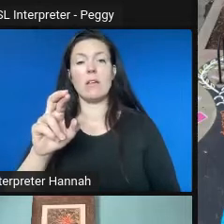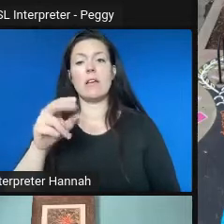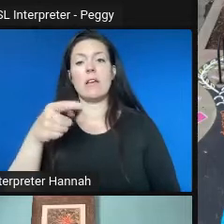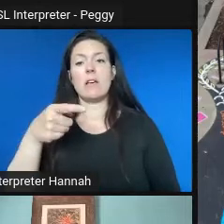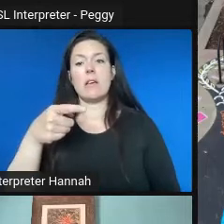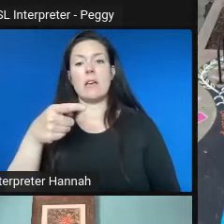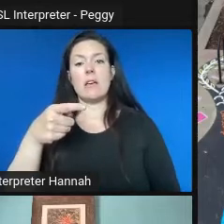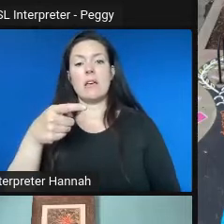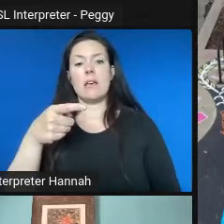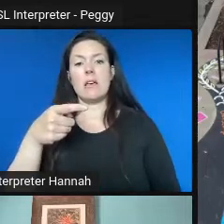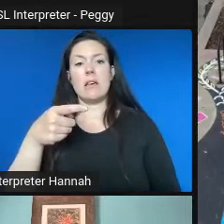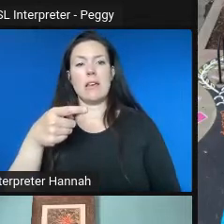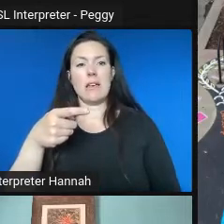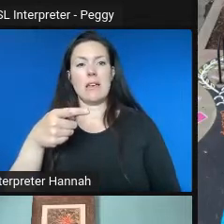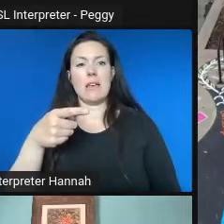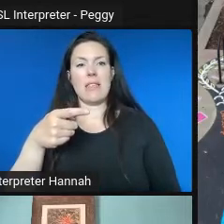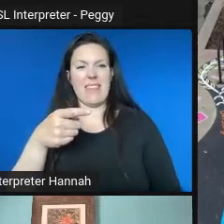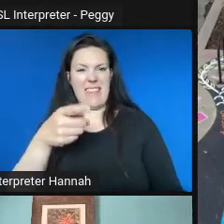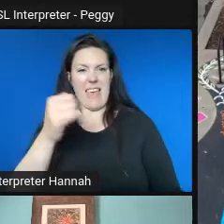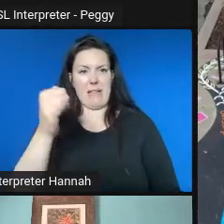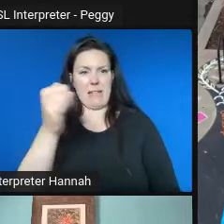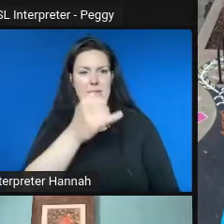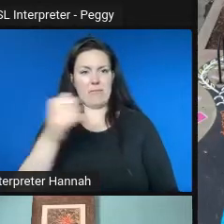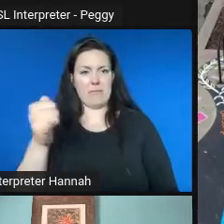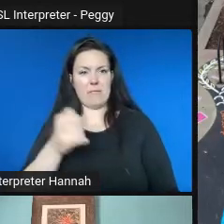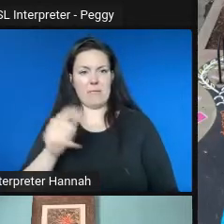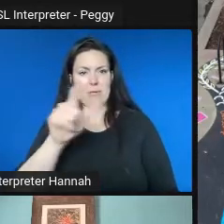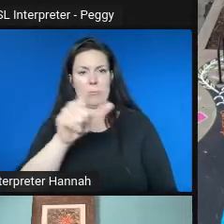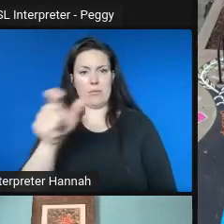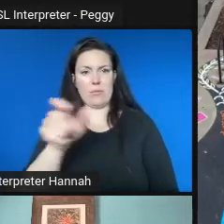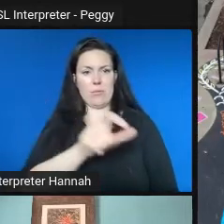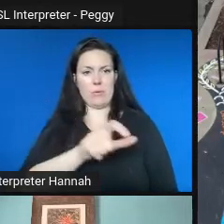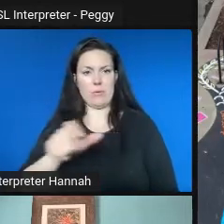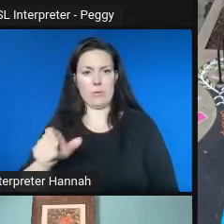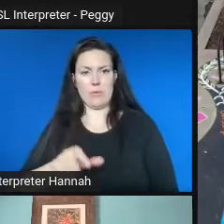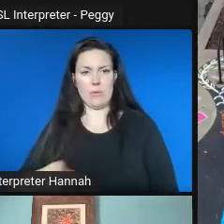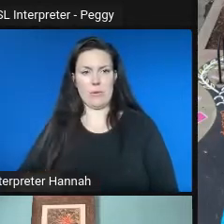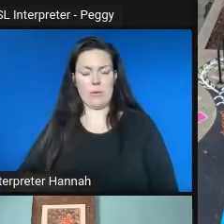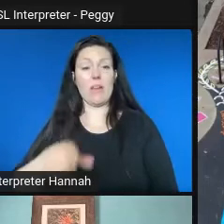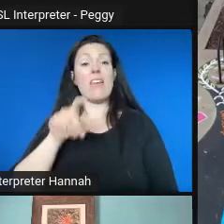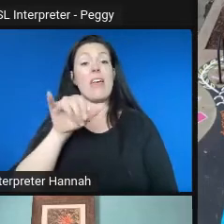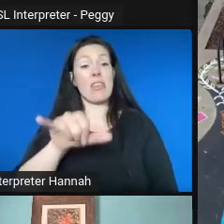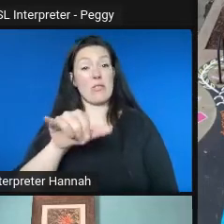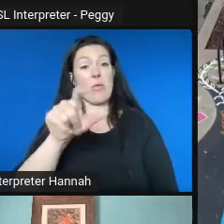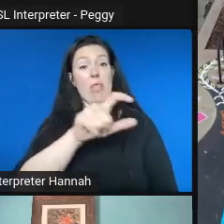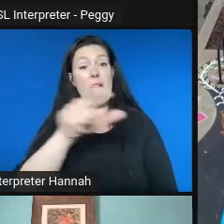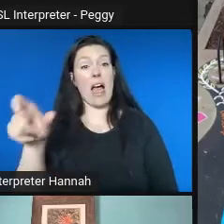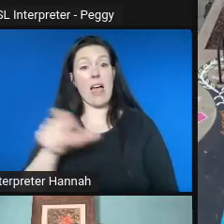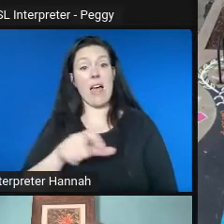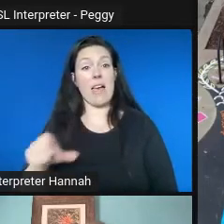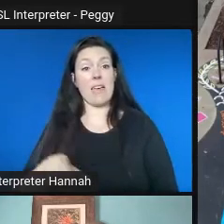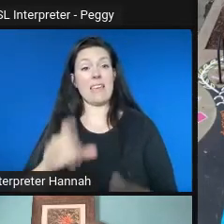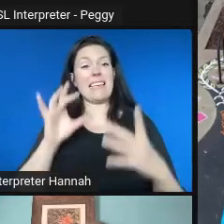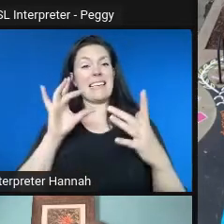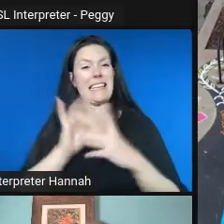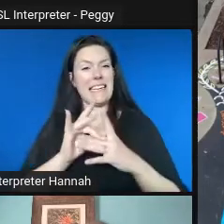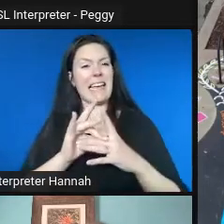know, squiggly line that wove throughout and connected various pieces of the neighborhood together.